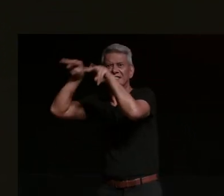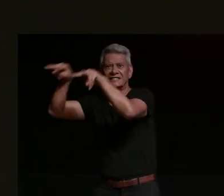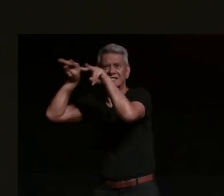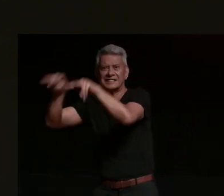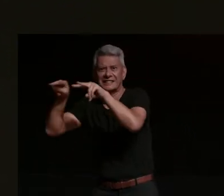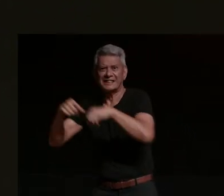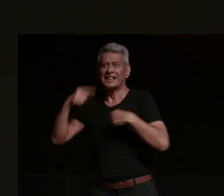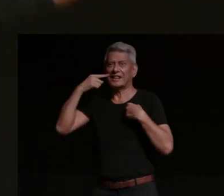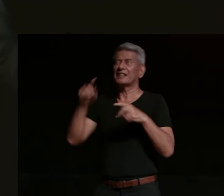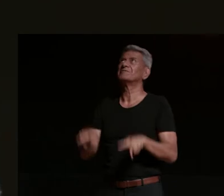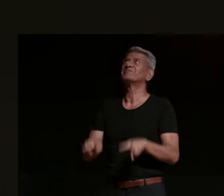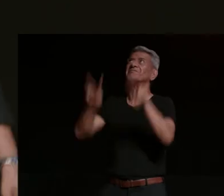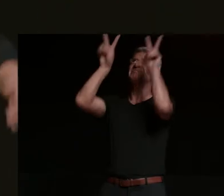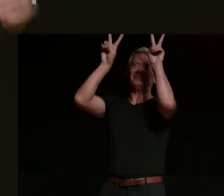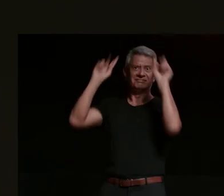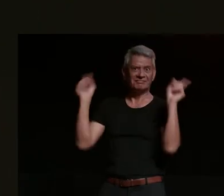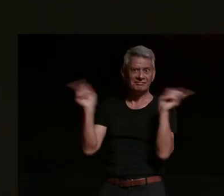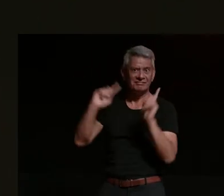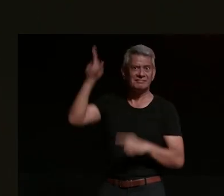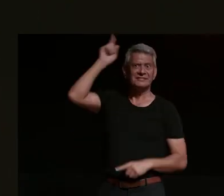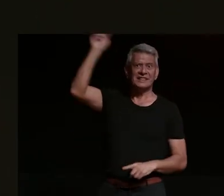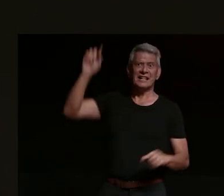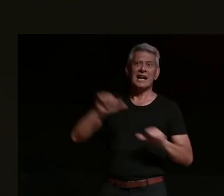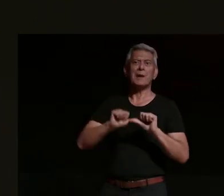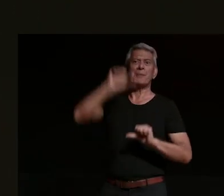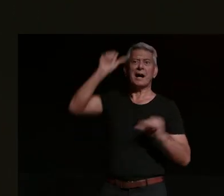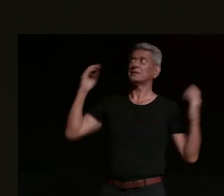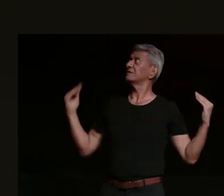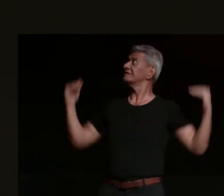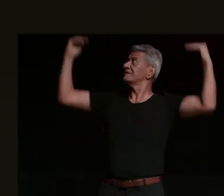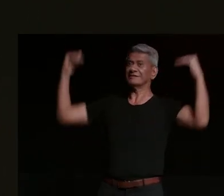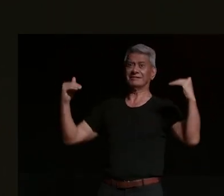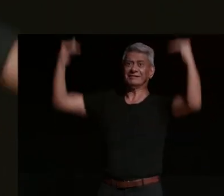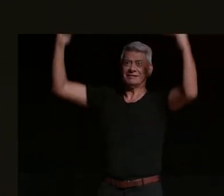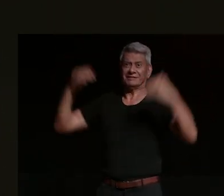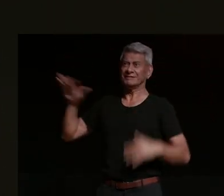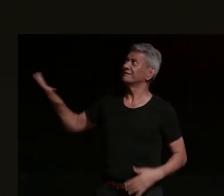up in the air and there's just apartment building after apartment building with gay flags flying and